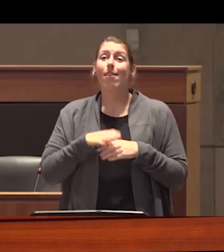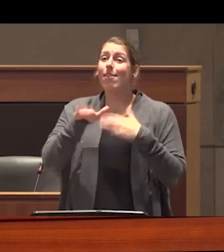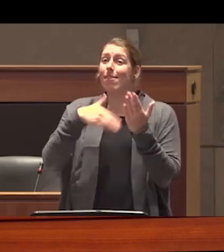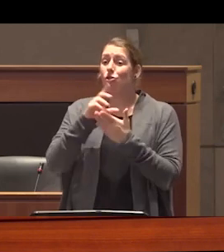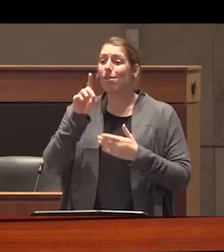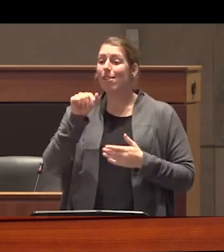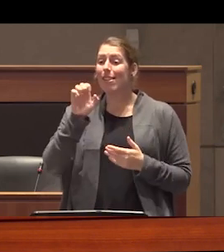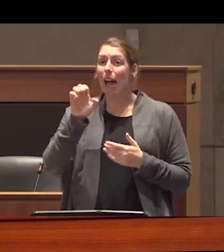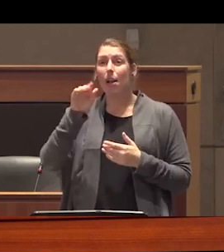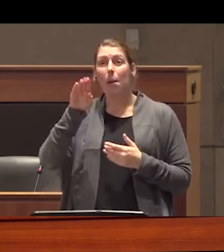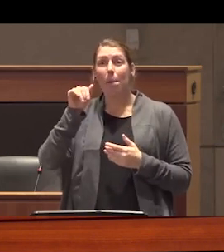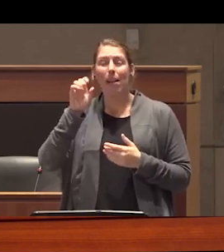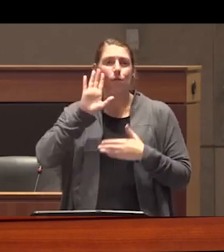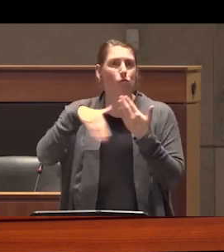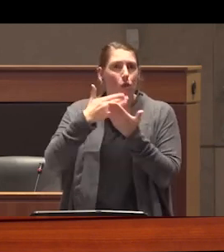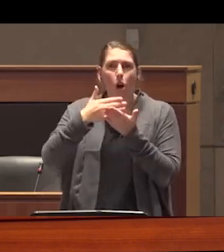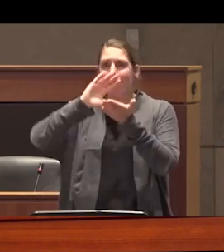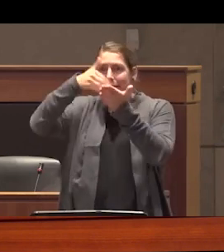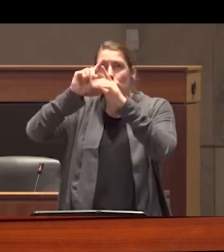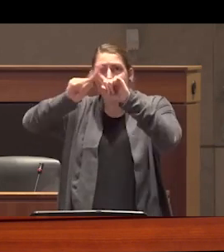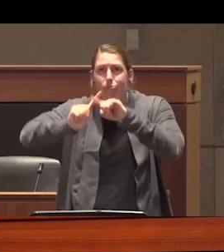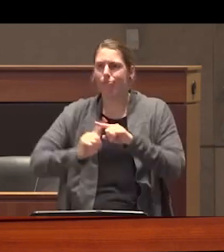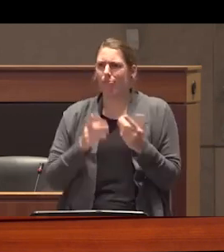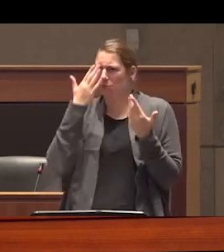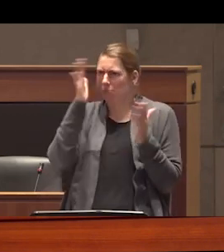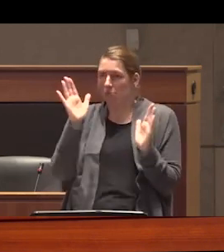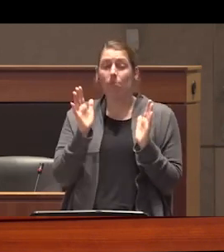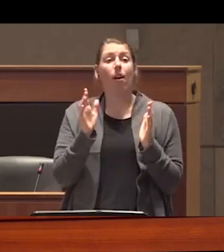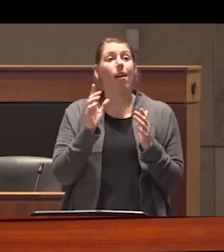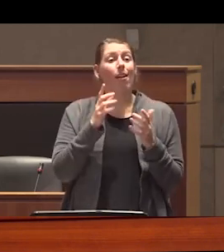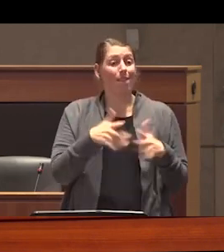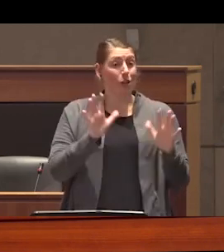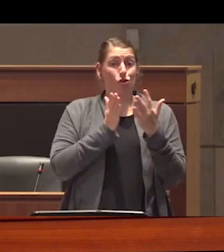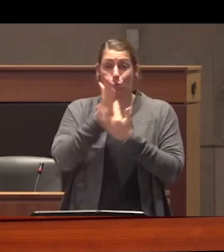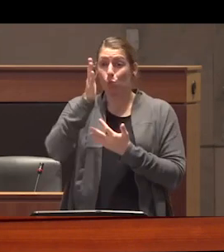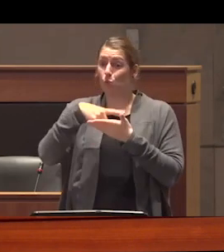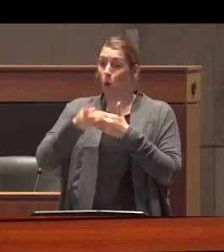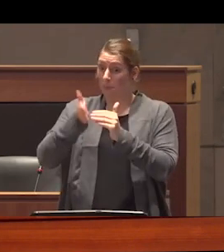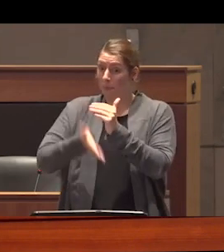of addiction treatment centers we have no way of tracking outcomes but we do know that instances of